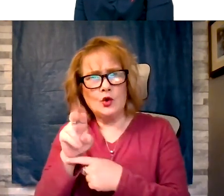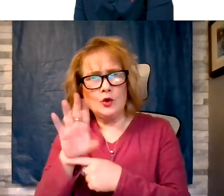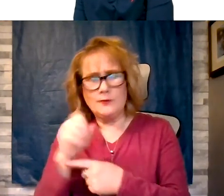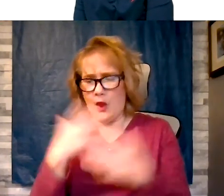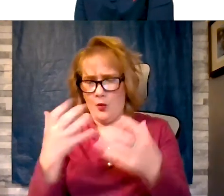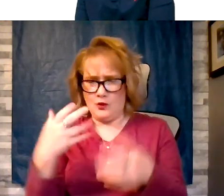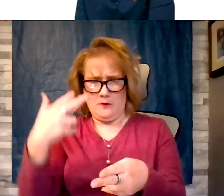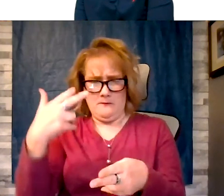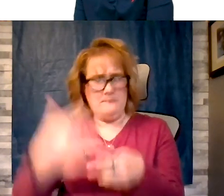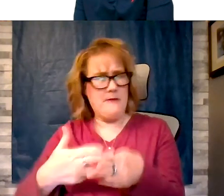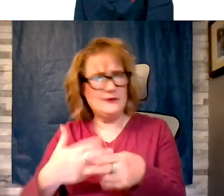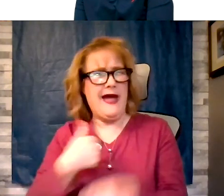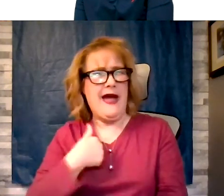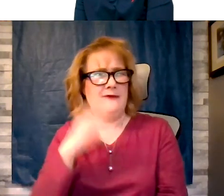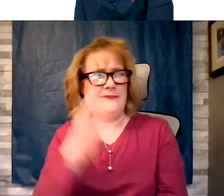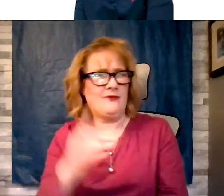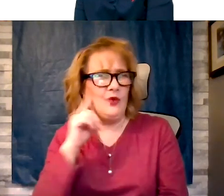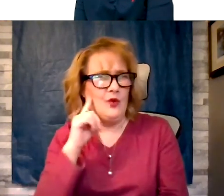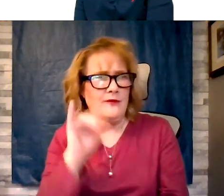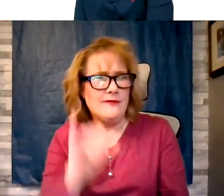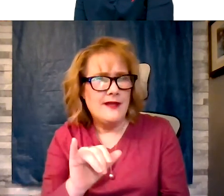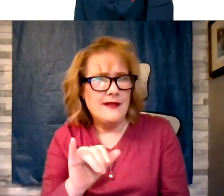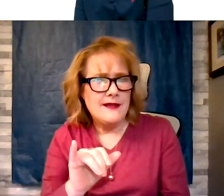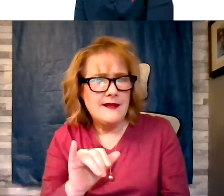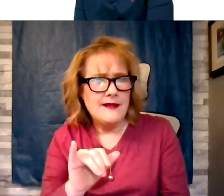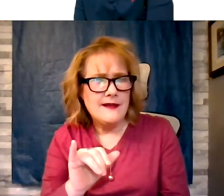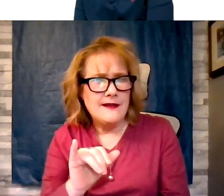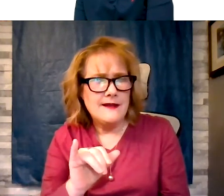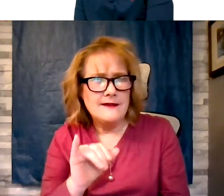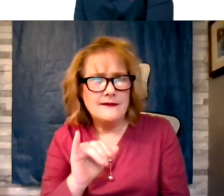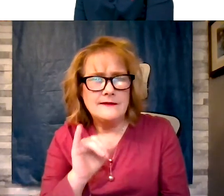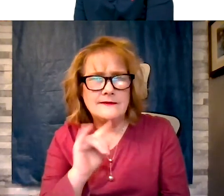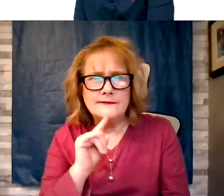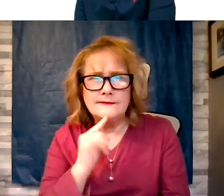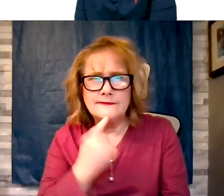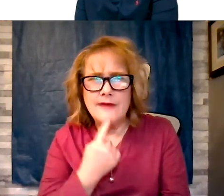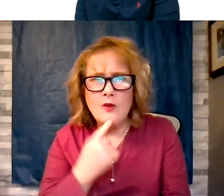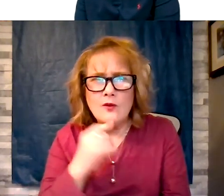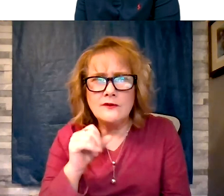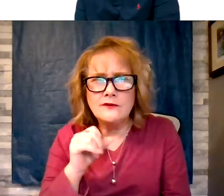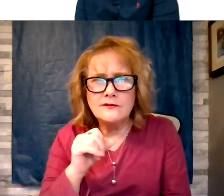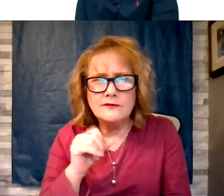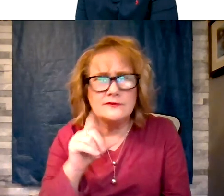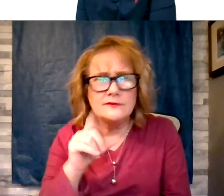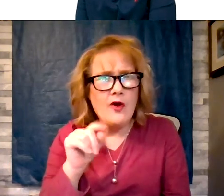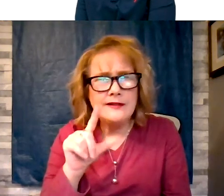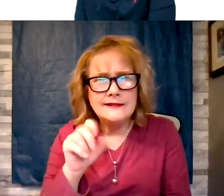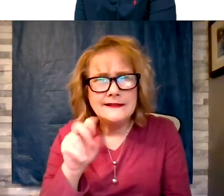this. I have not heard of these. I have not heard of that